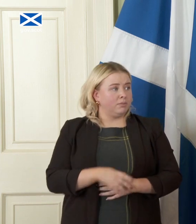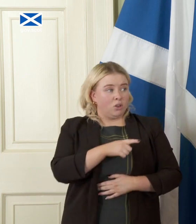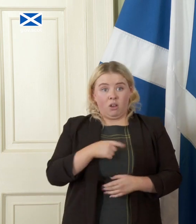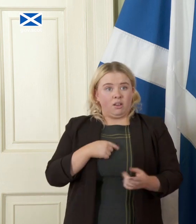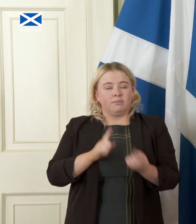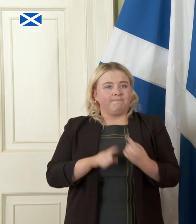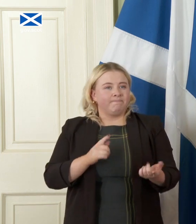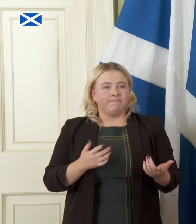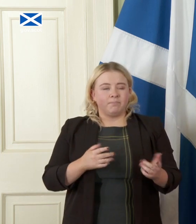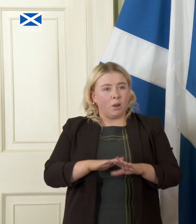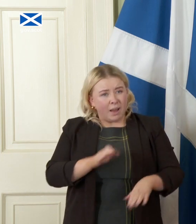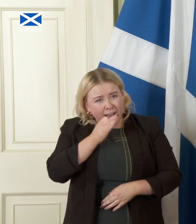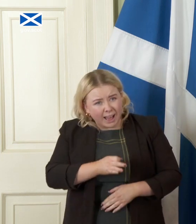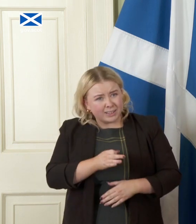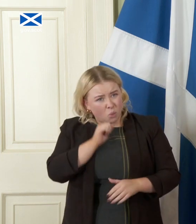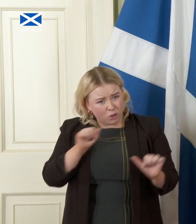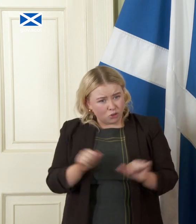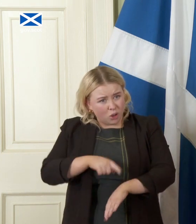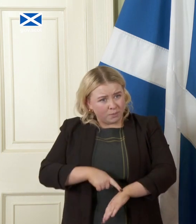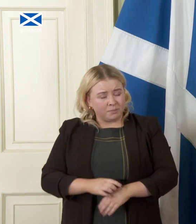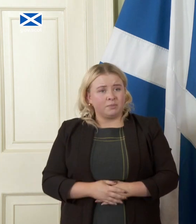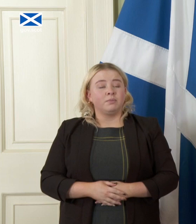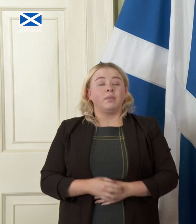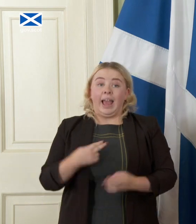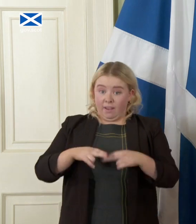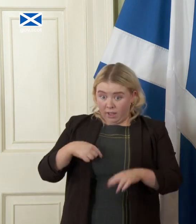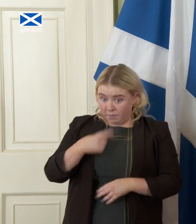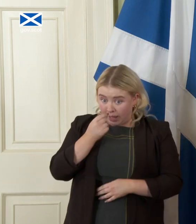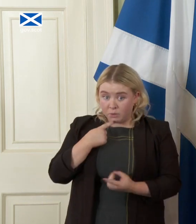you will there not be those things in the short term you find if I'm able to speak you get better